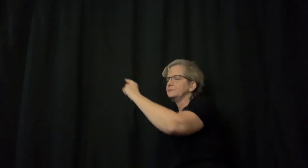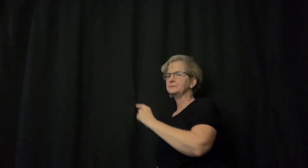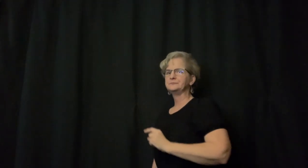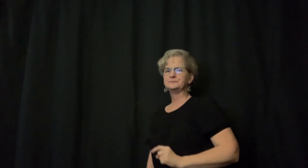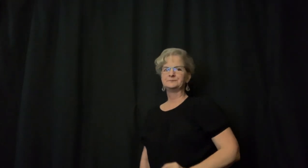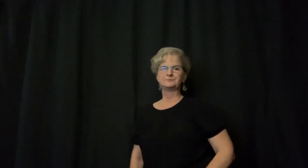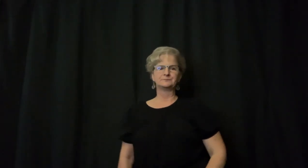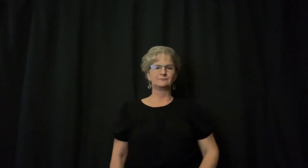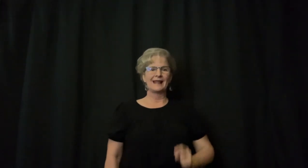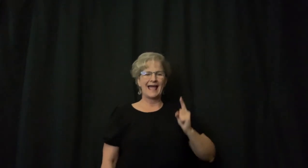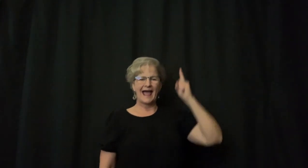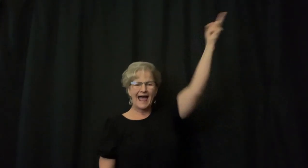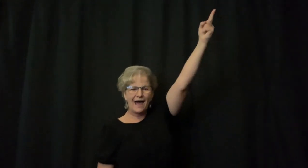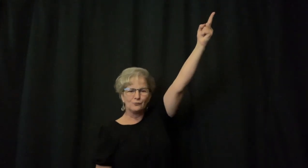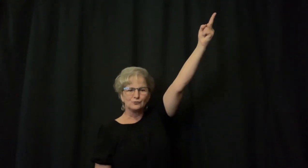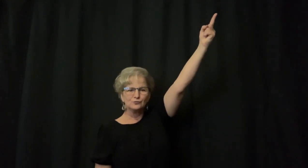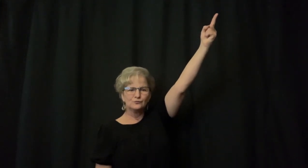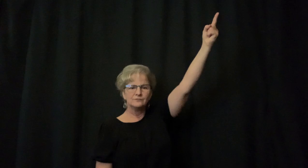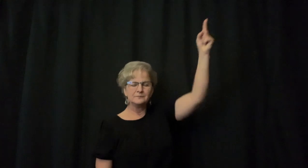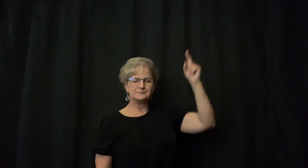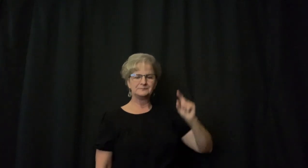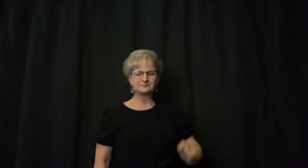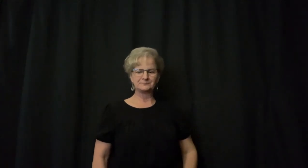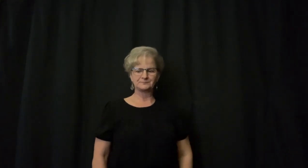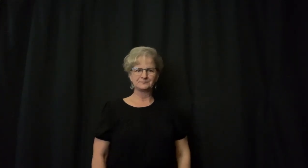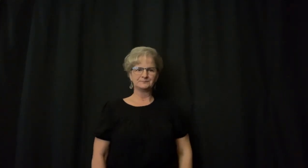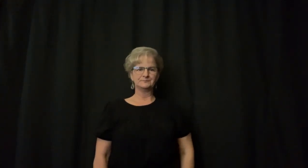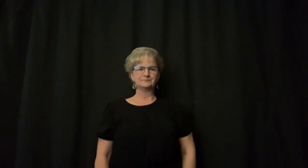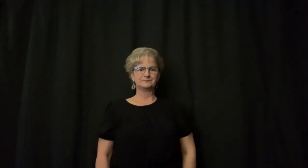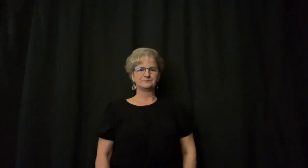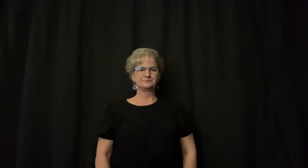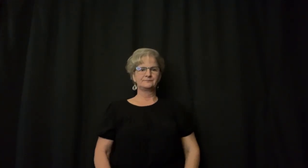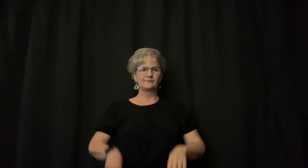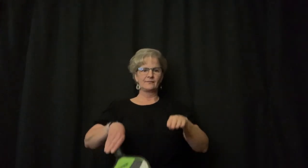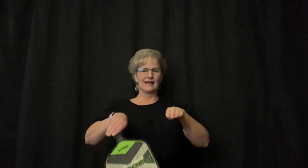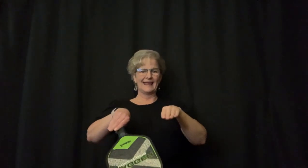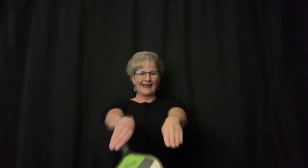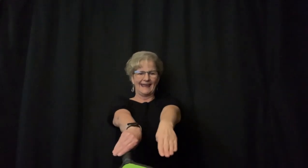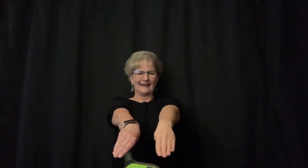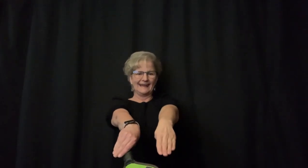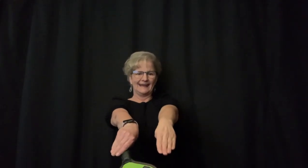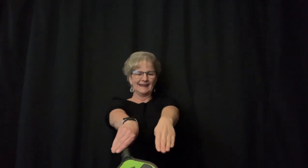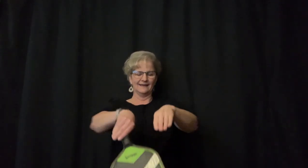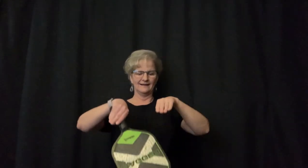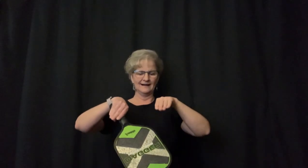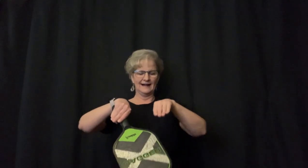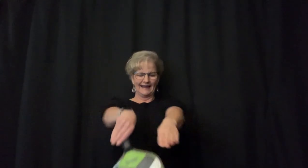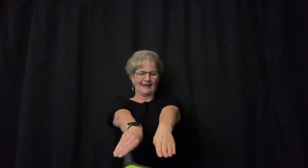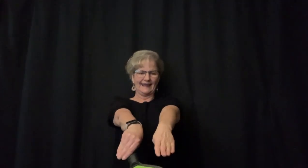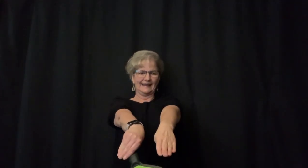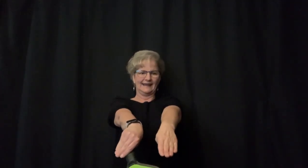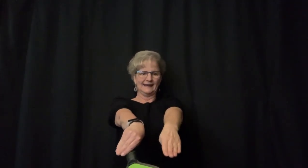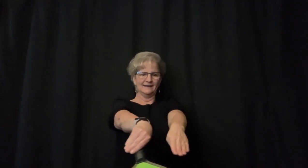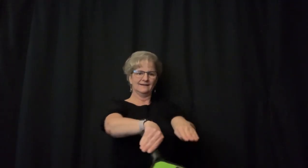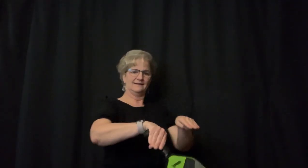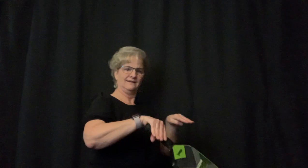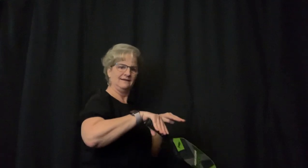Again, this means "out". The next ASL word is "in".